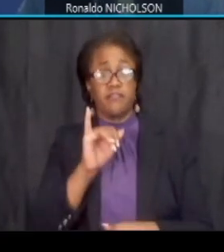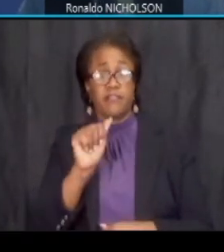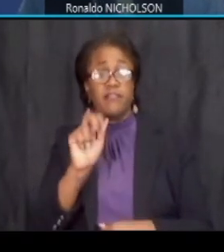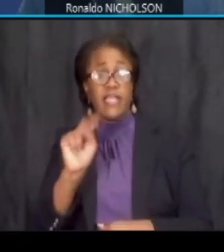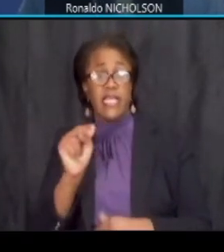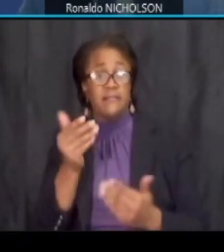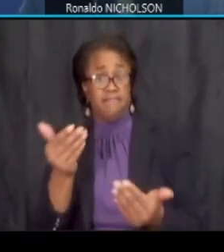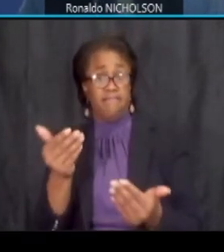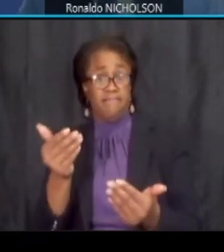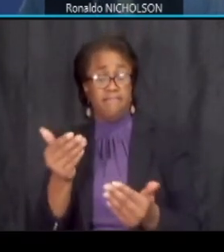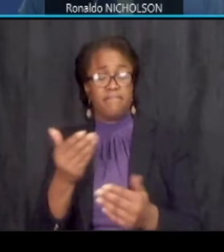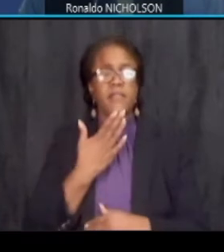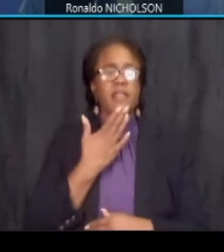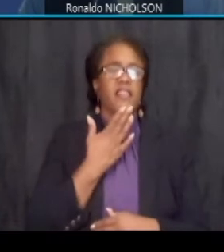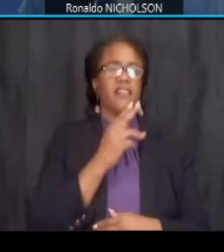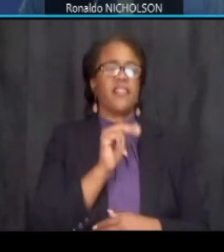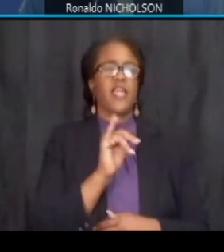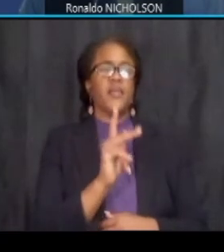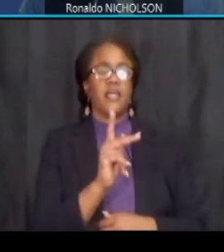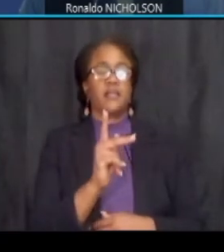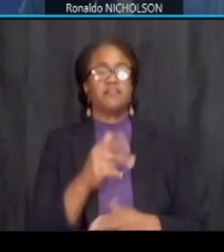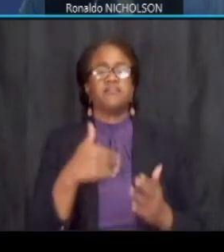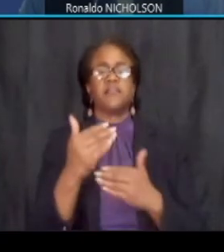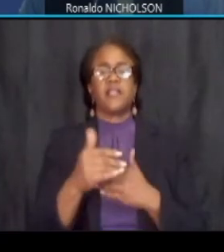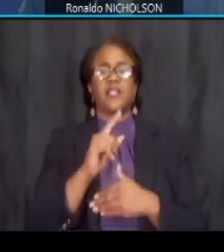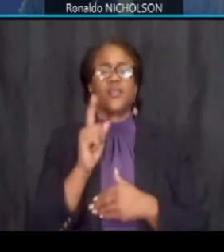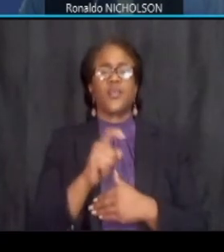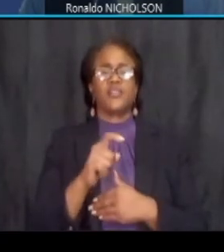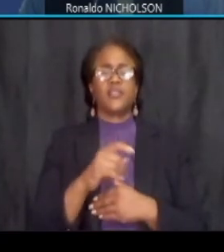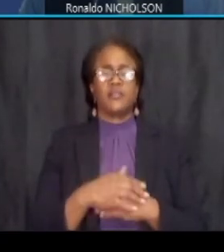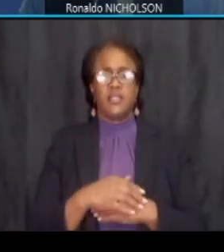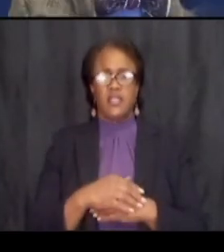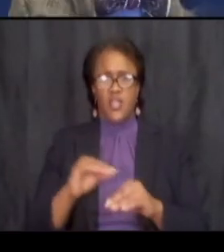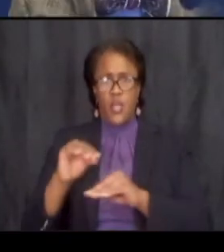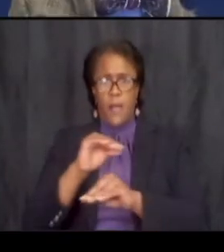thank you nick the next question does the utility relocation phase include any